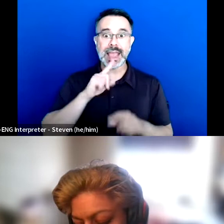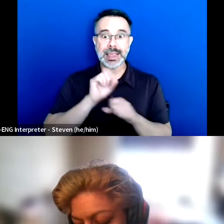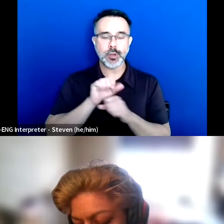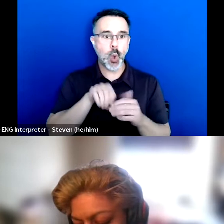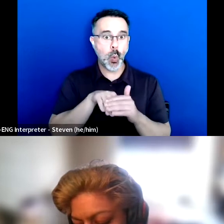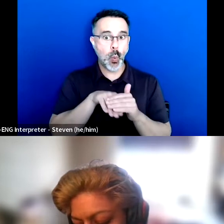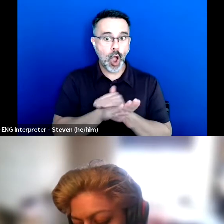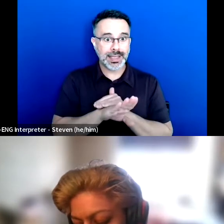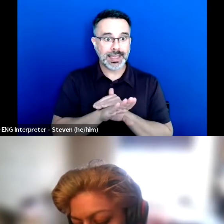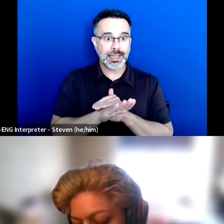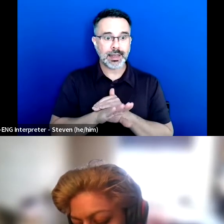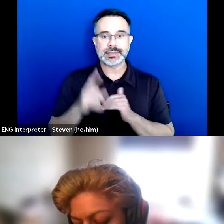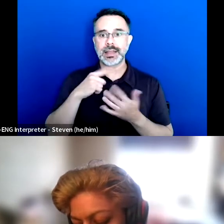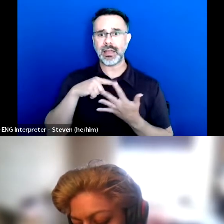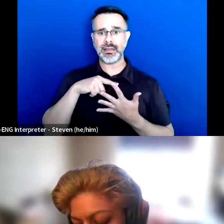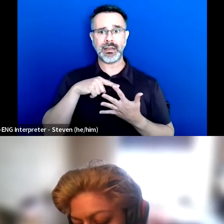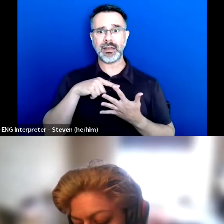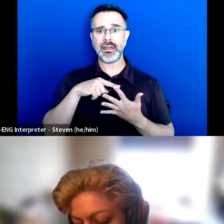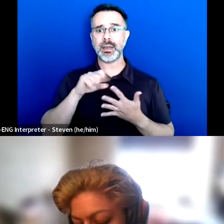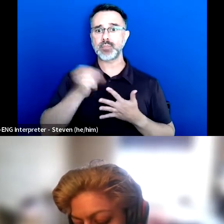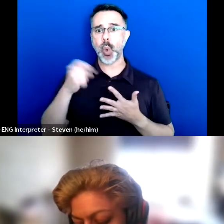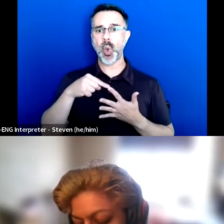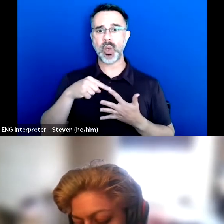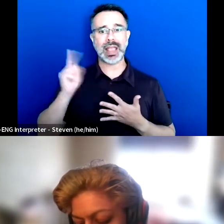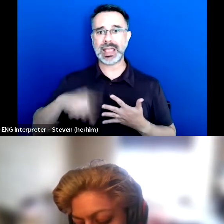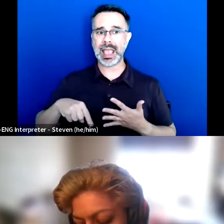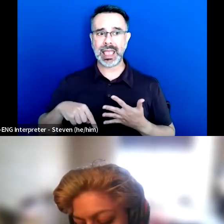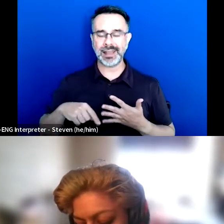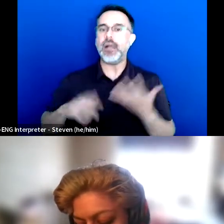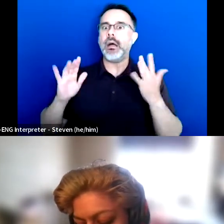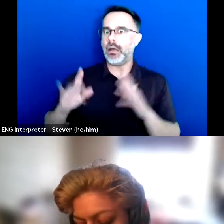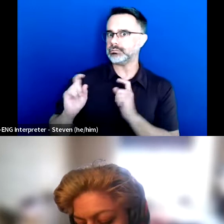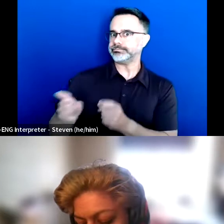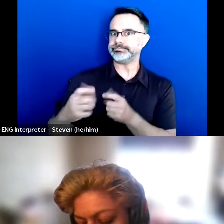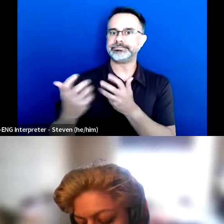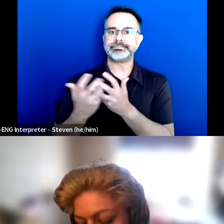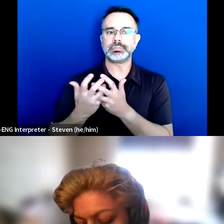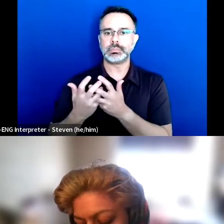and basically said I can't do it because this has happened. And they gave him accommodations instantly which is what it should be, of course,